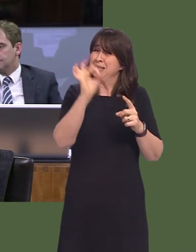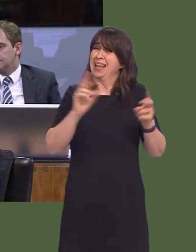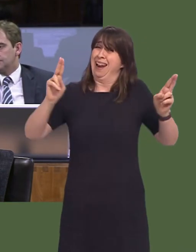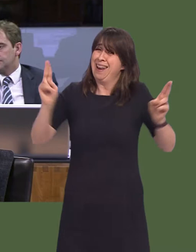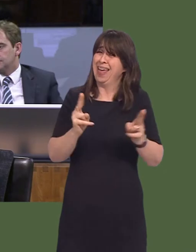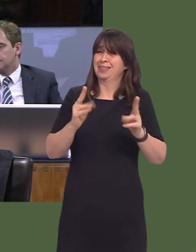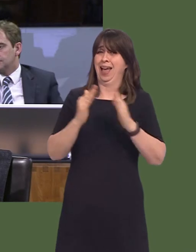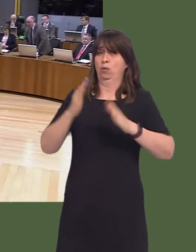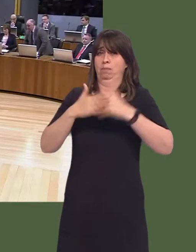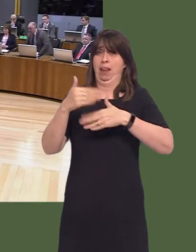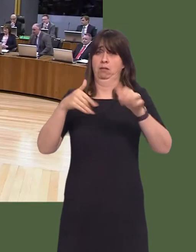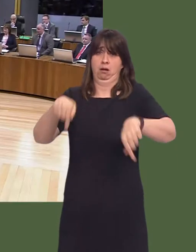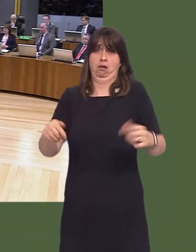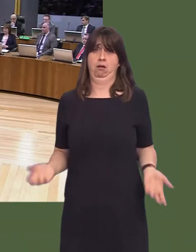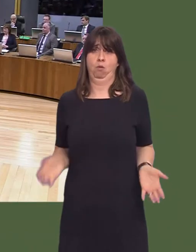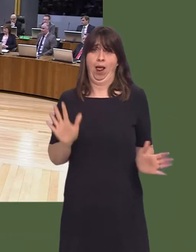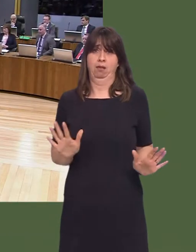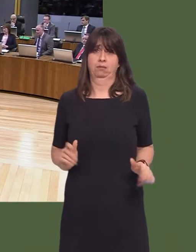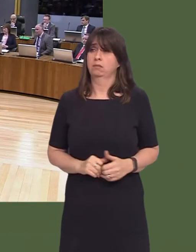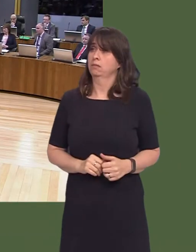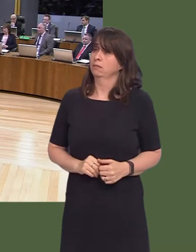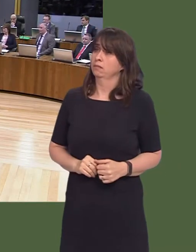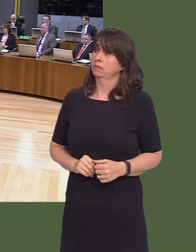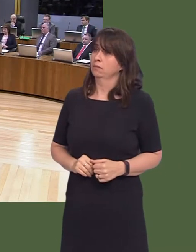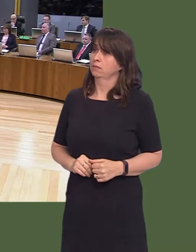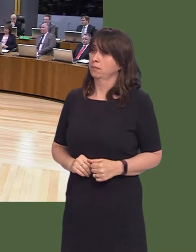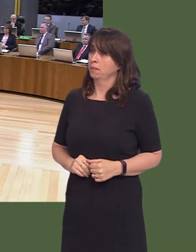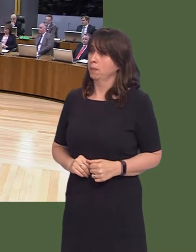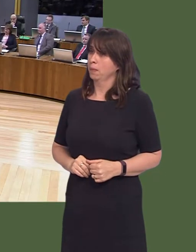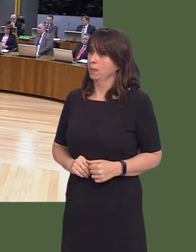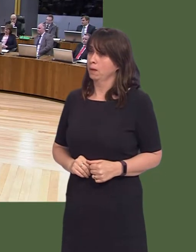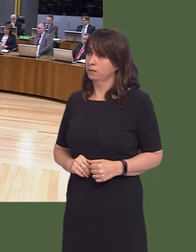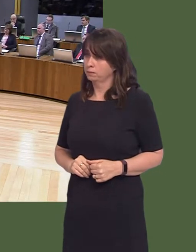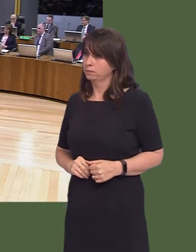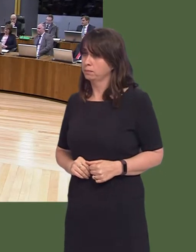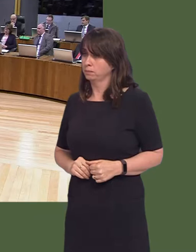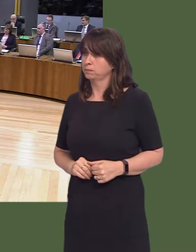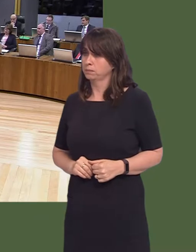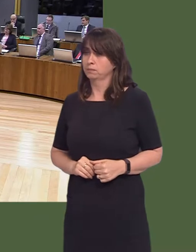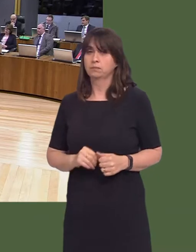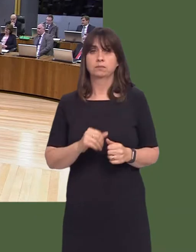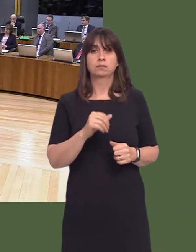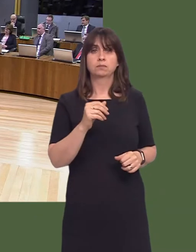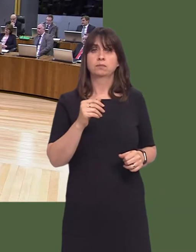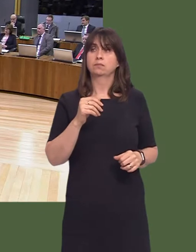house building here in Wales. Carwyn Jones AM: Well, the latest statistics show that we continue, I'd argue, to have a positive trend in the number of homes completed